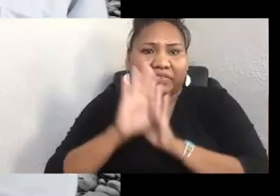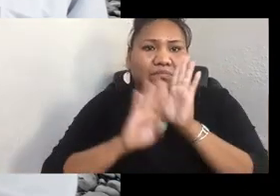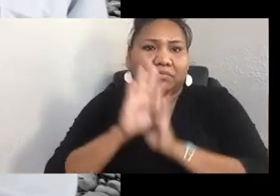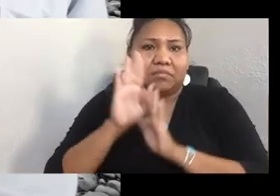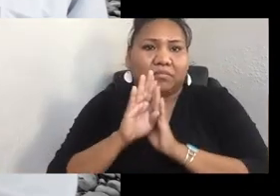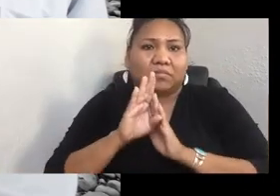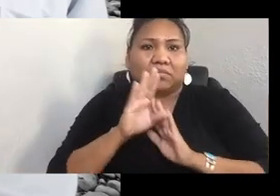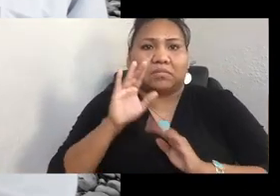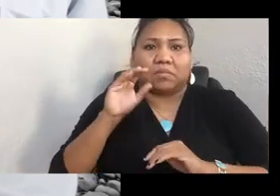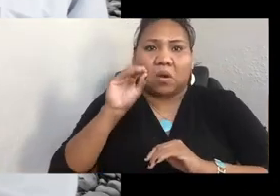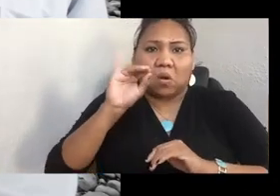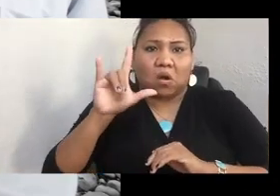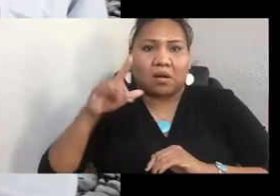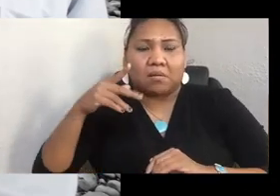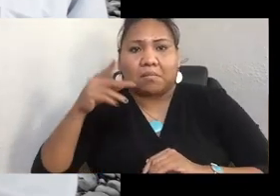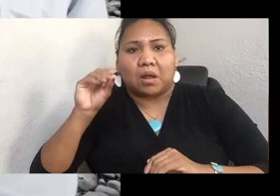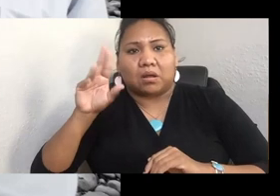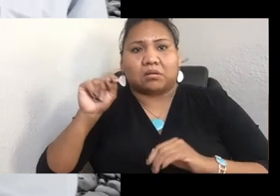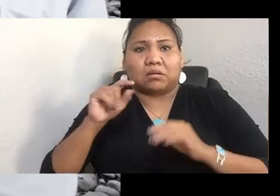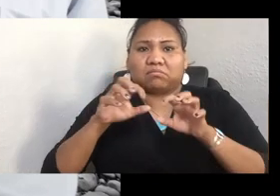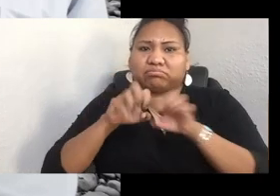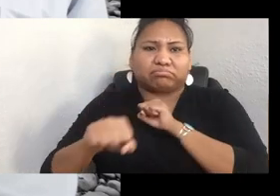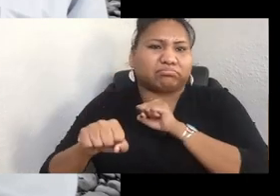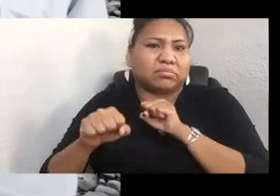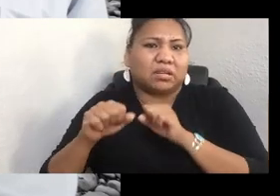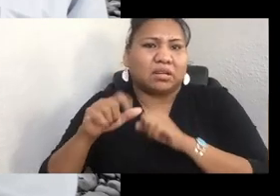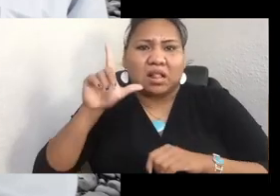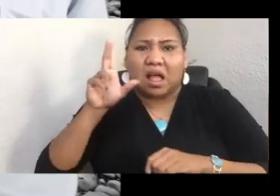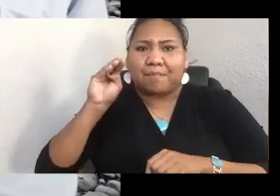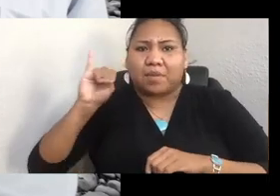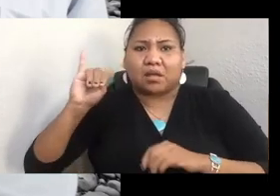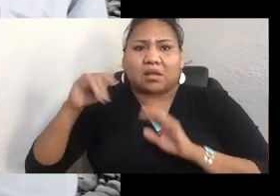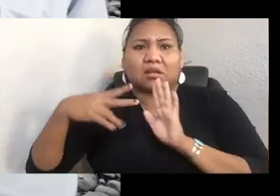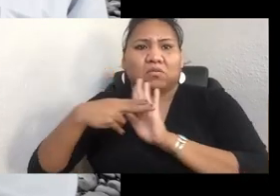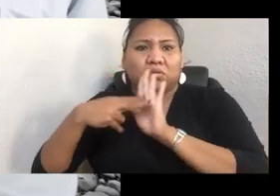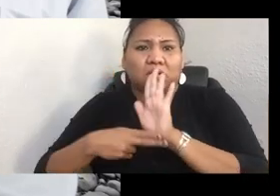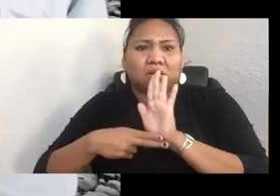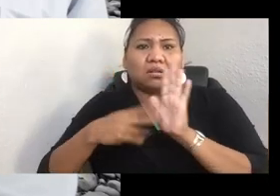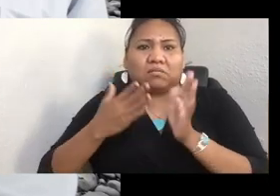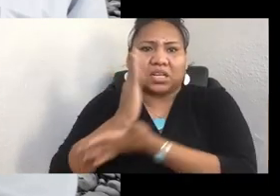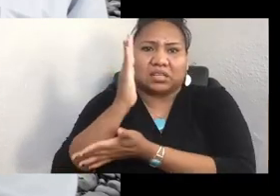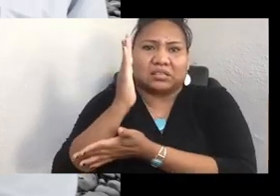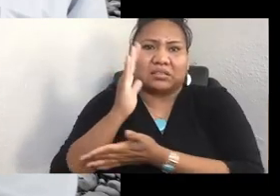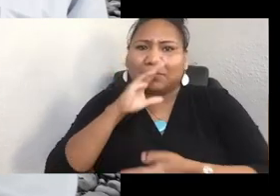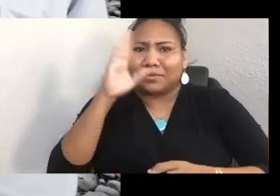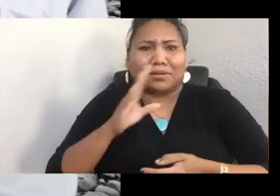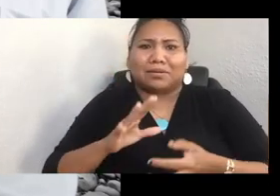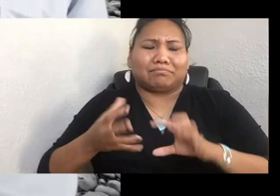and its construction would have meant an absolute disaster for the entire ecosystem. I interviewed Chief James during his act of resistance